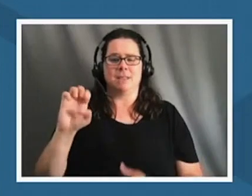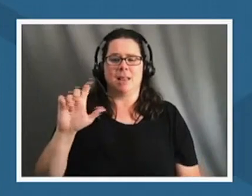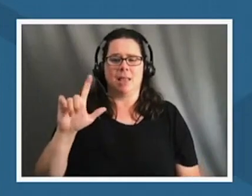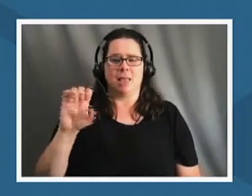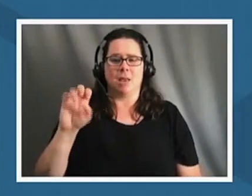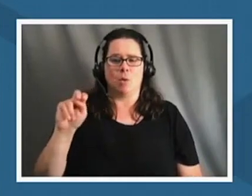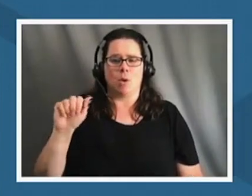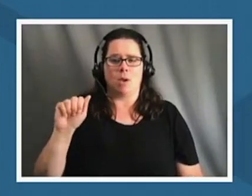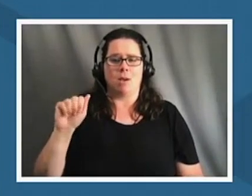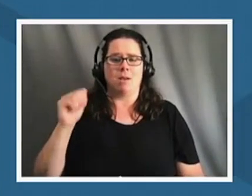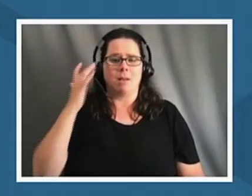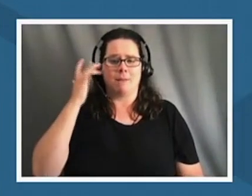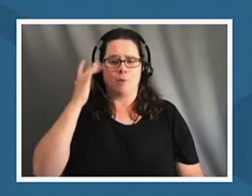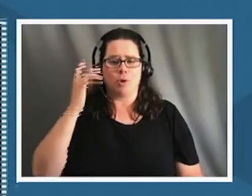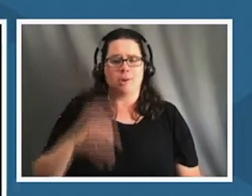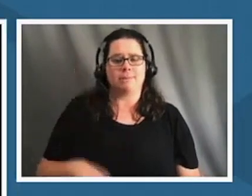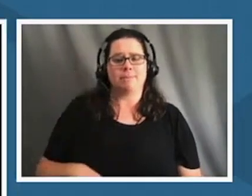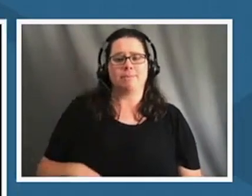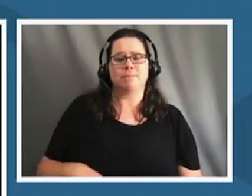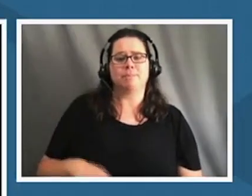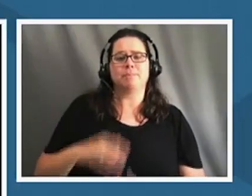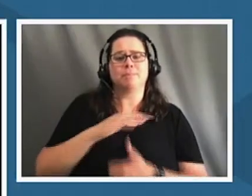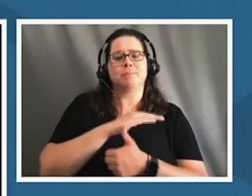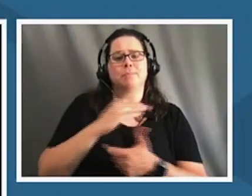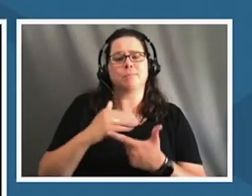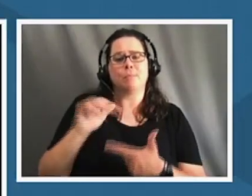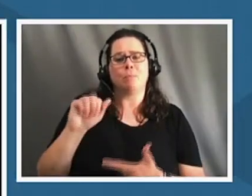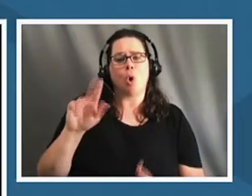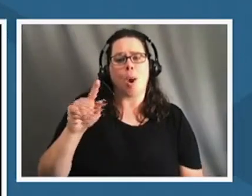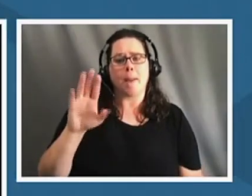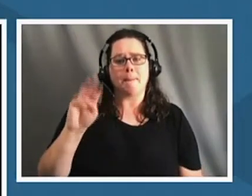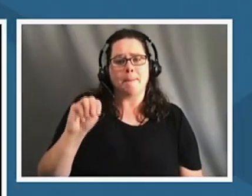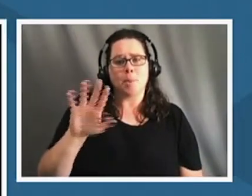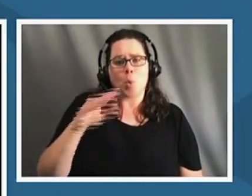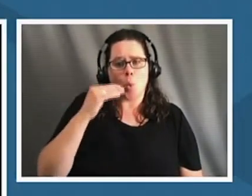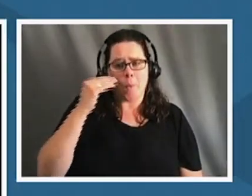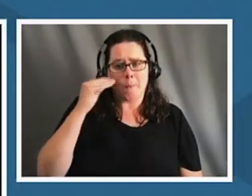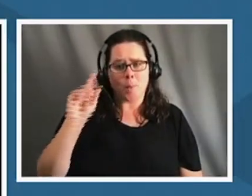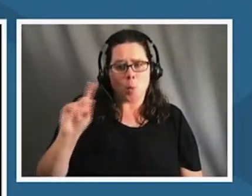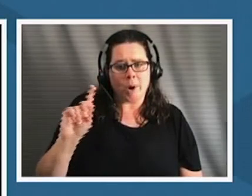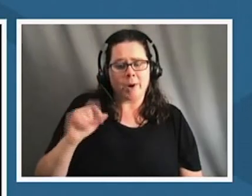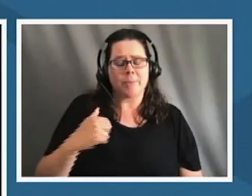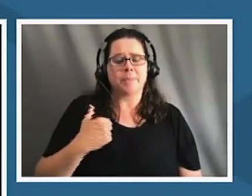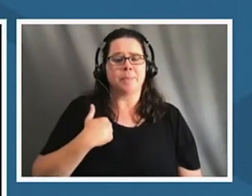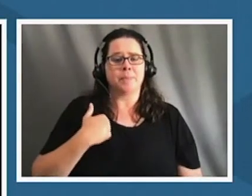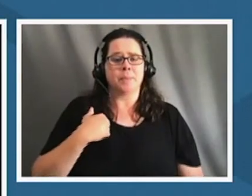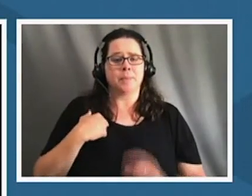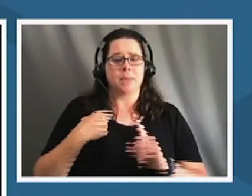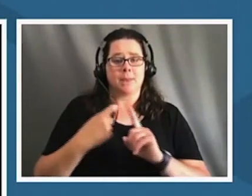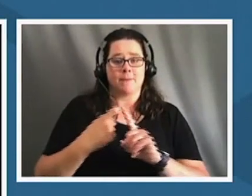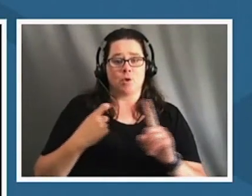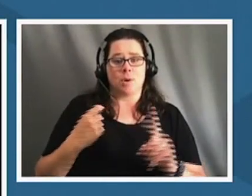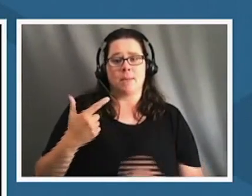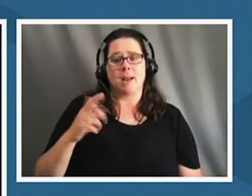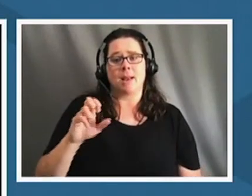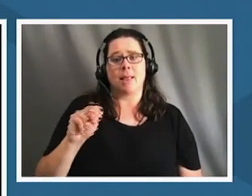thank you gerard adam where do you call home